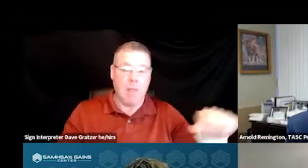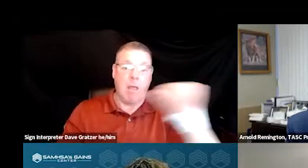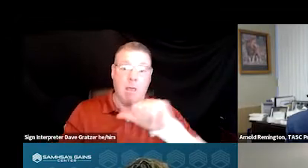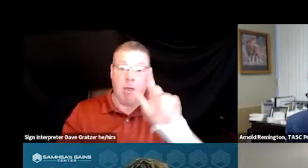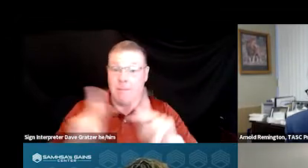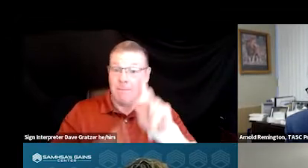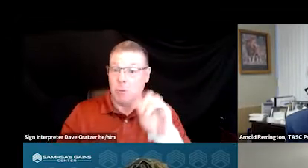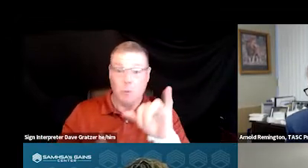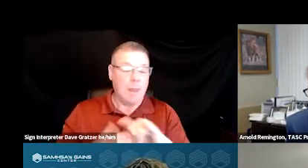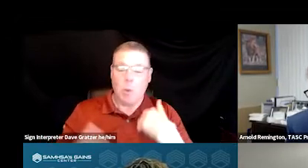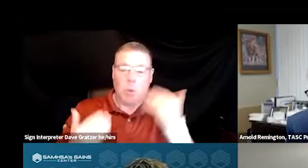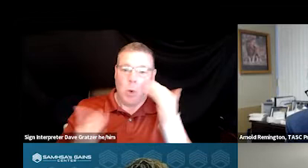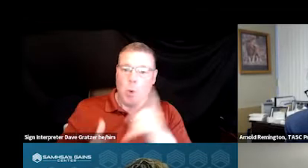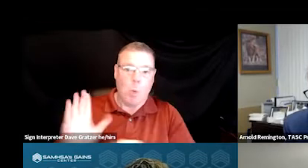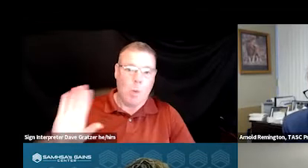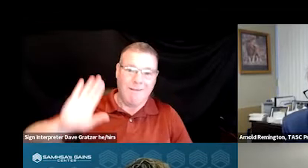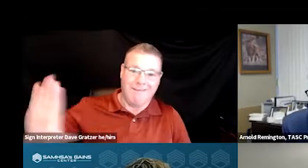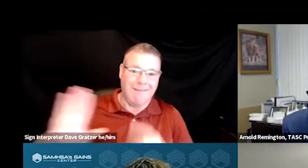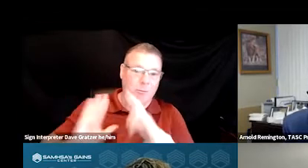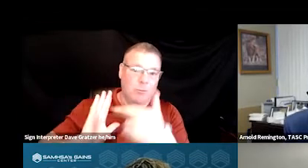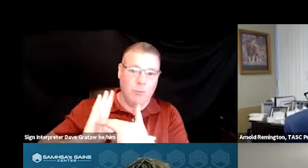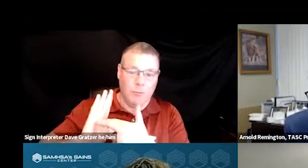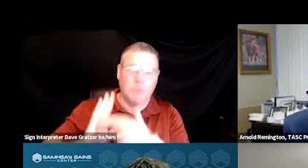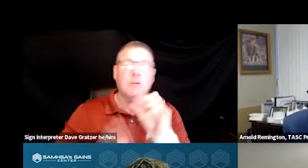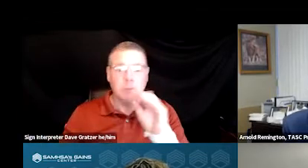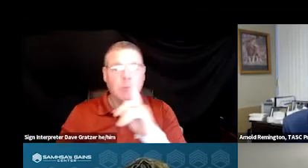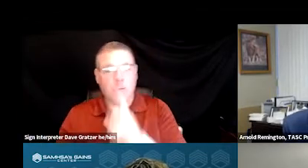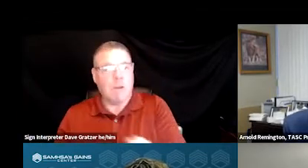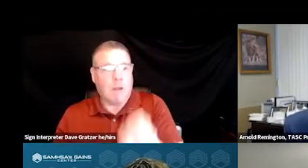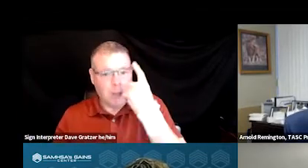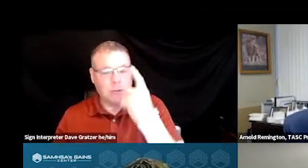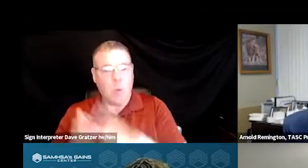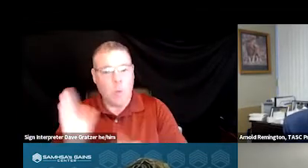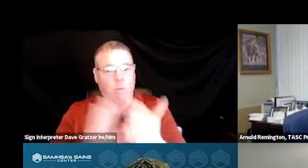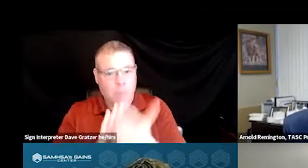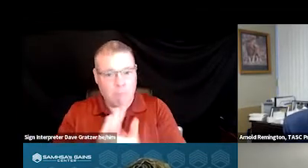and we don't know what their roles are. So really understanding what statute allows officers to do